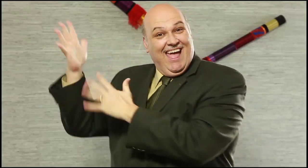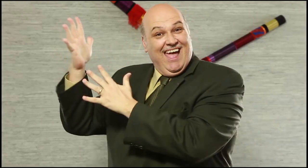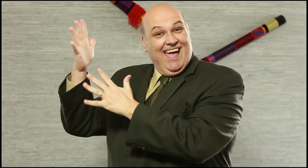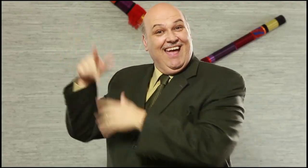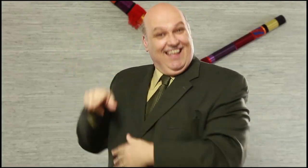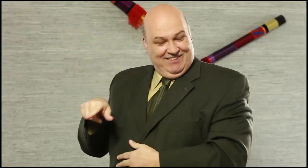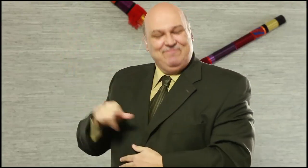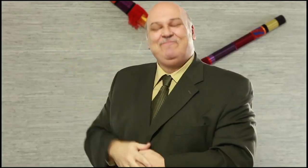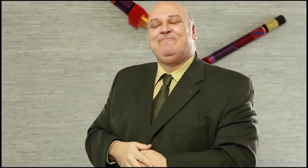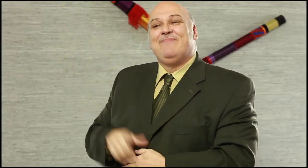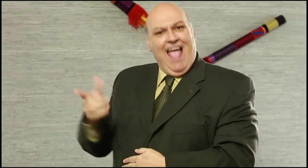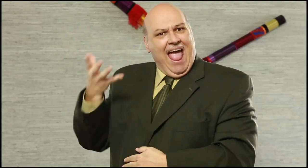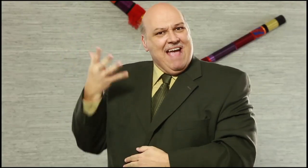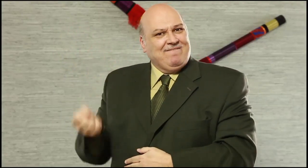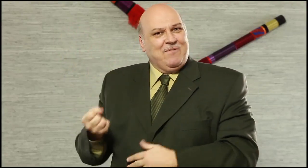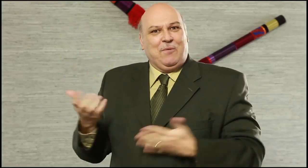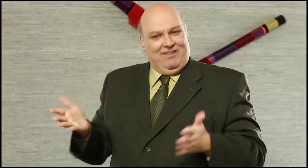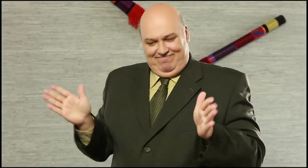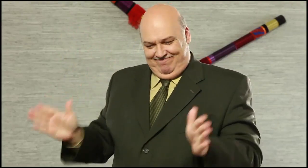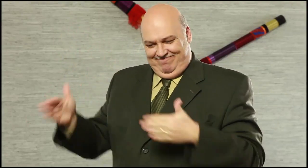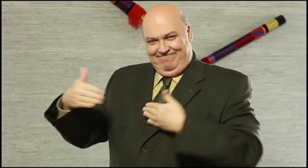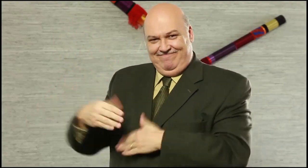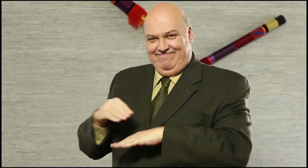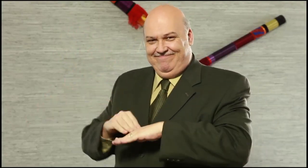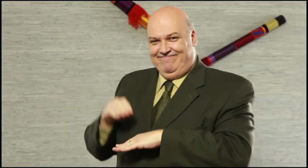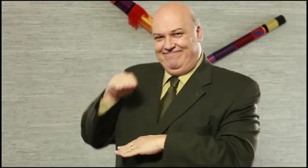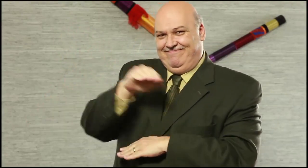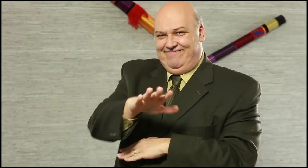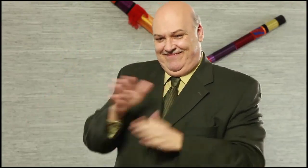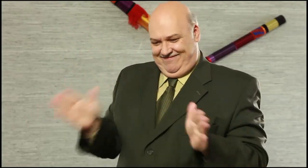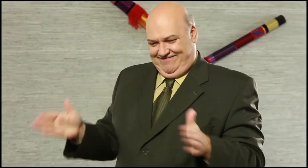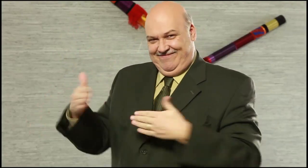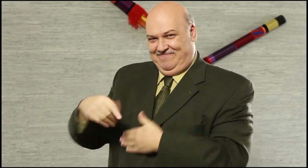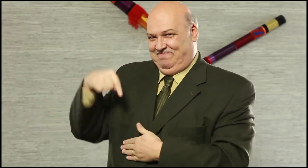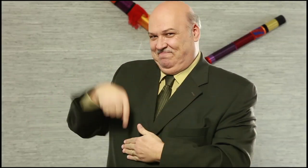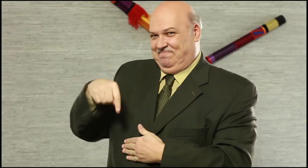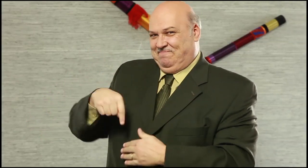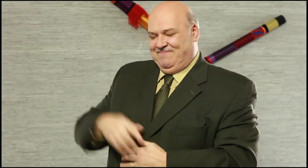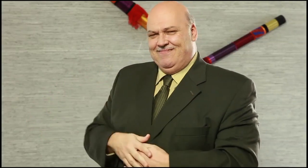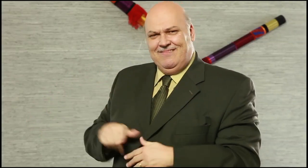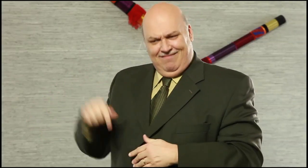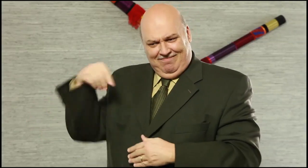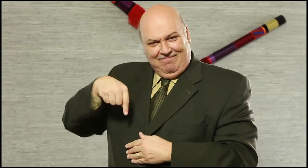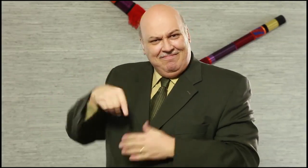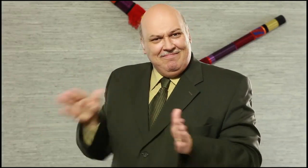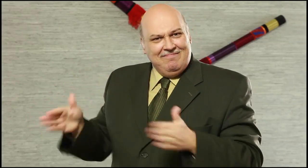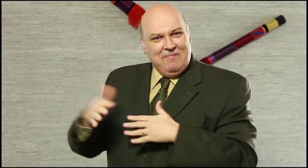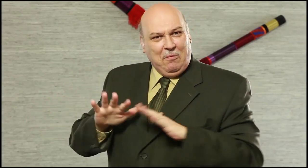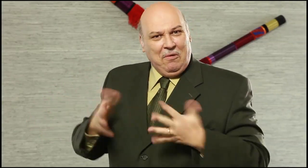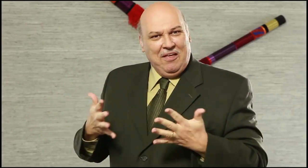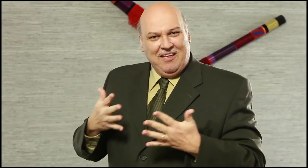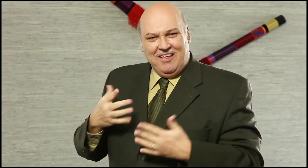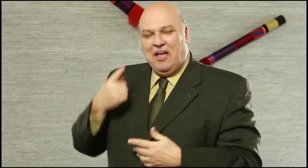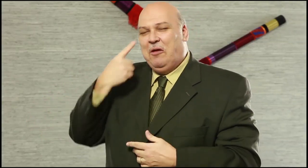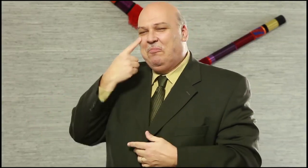shows, inform us in advance with your name and mailing address, and H3 can send you a special DeafWaves party package with party favors